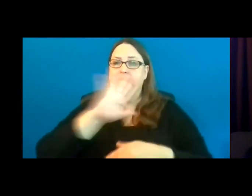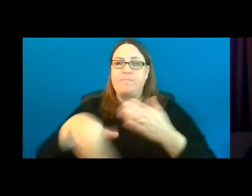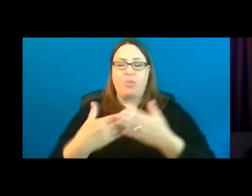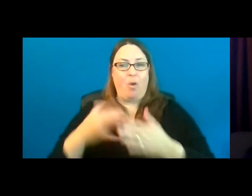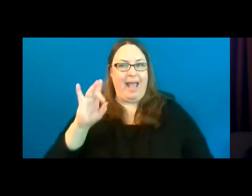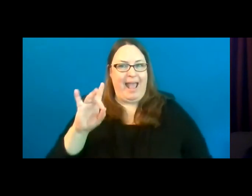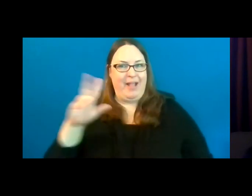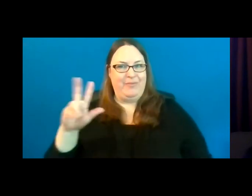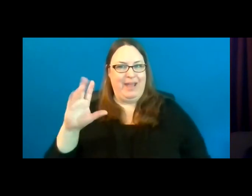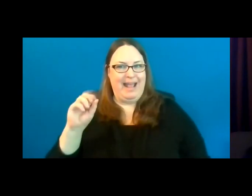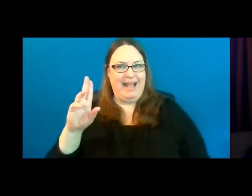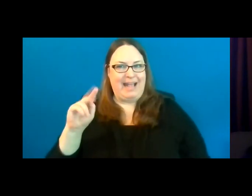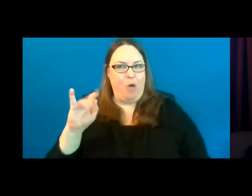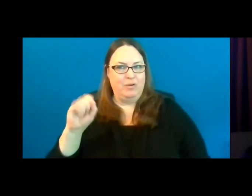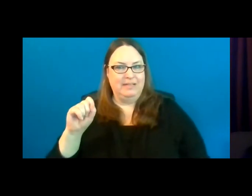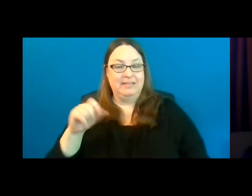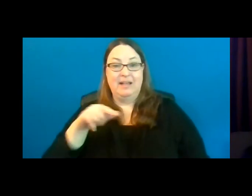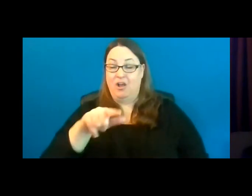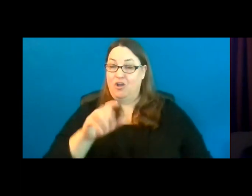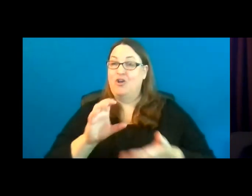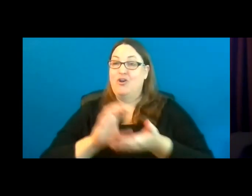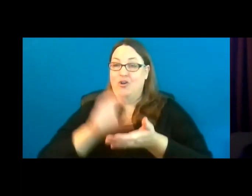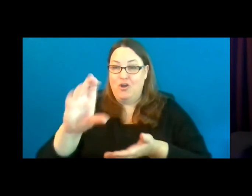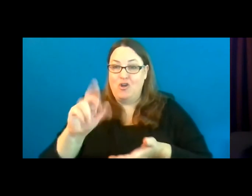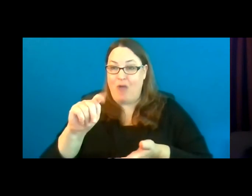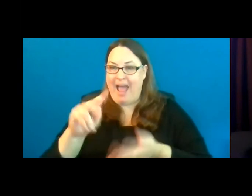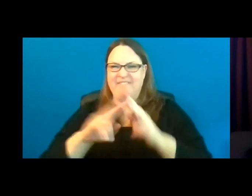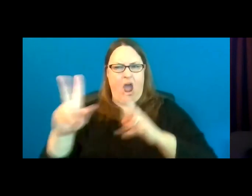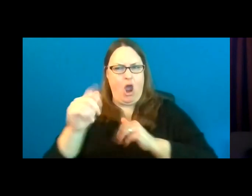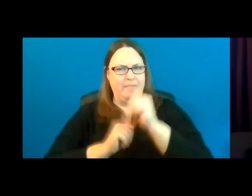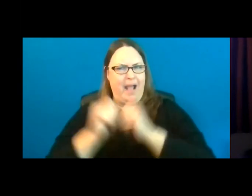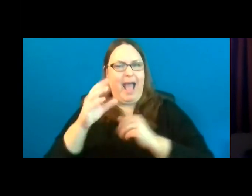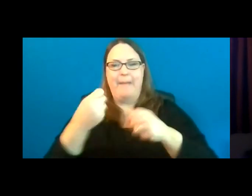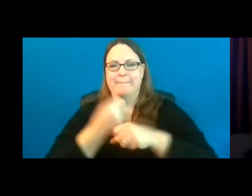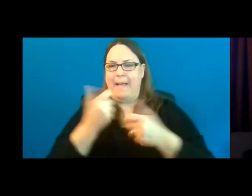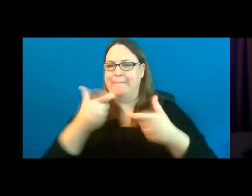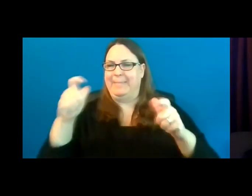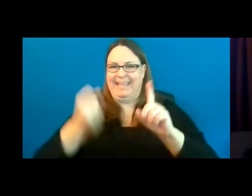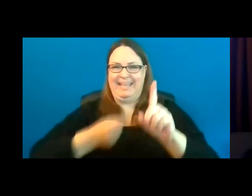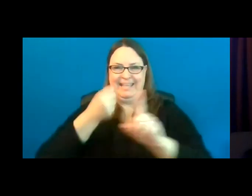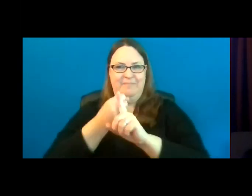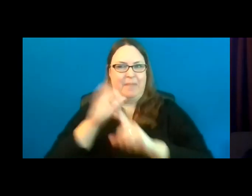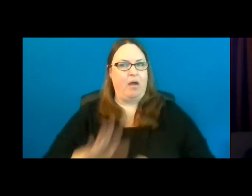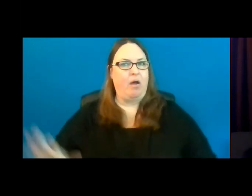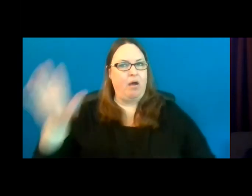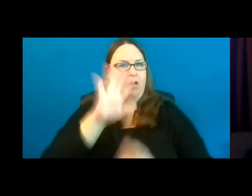These grants are very competitive and make a dramatic impact across the state.